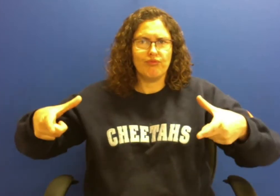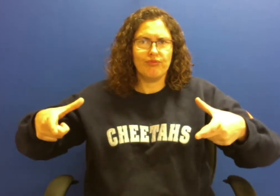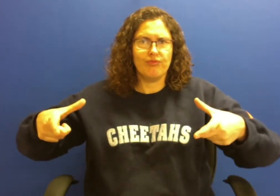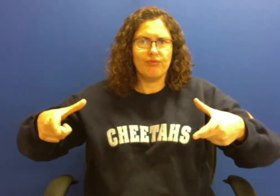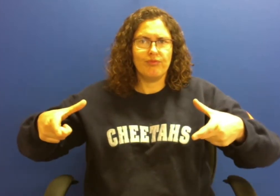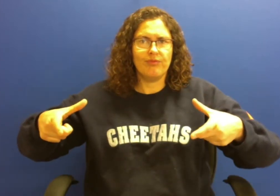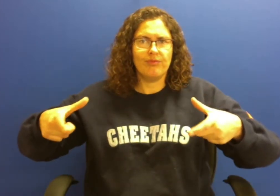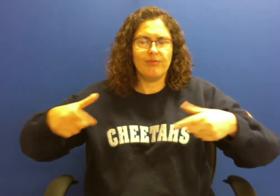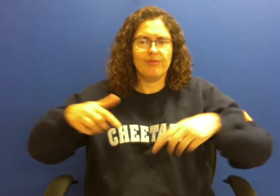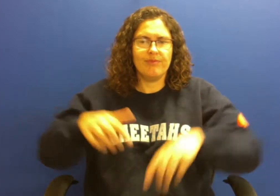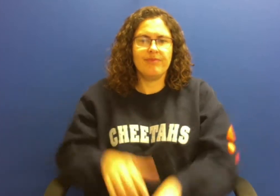fruit tray